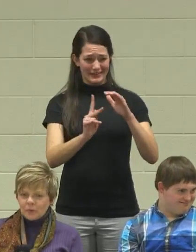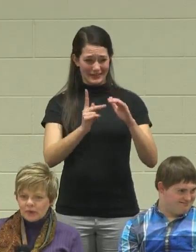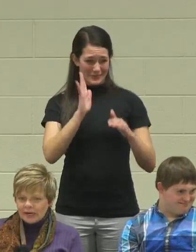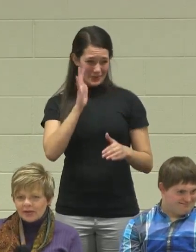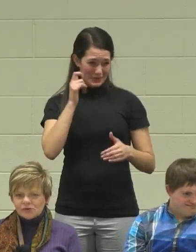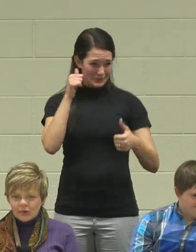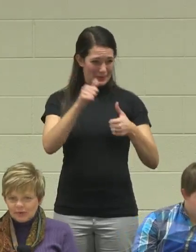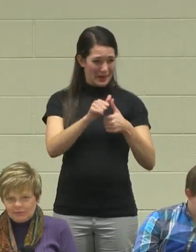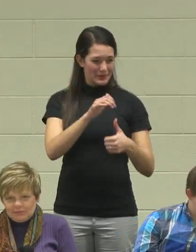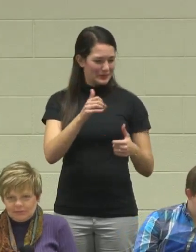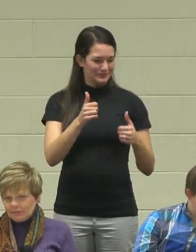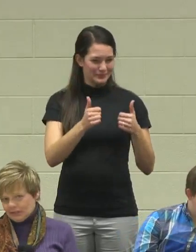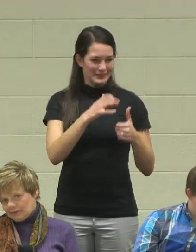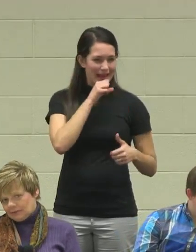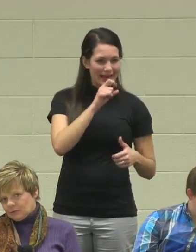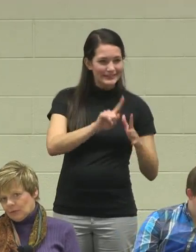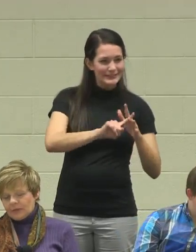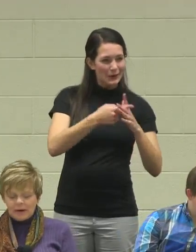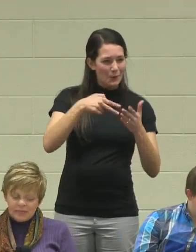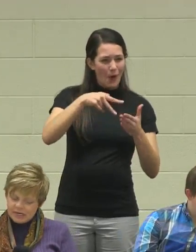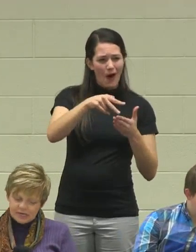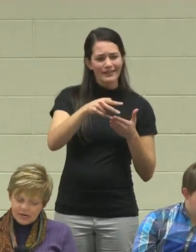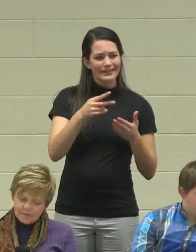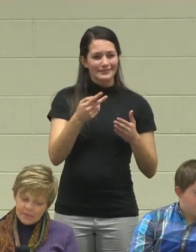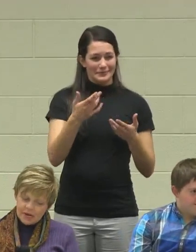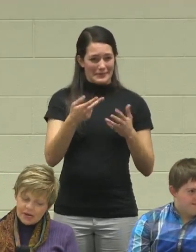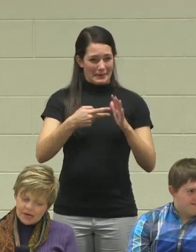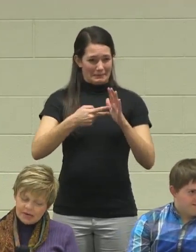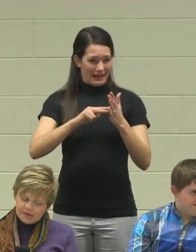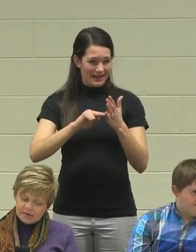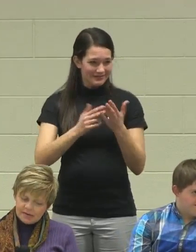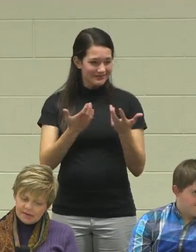what age?... what that meant?